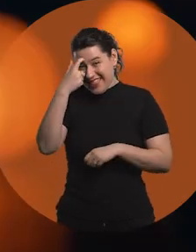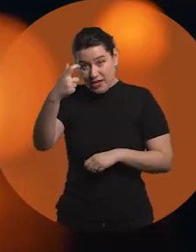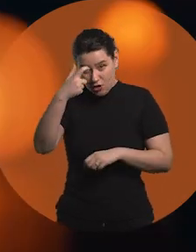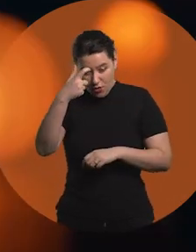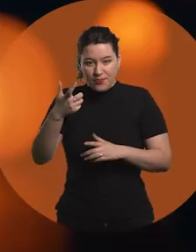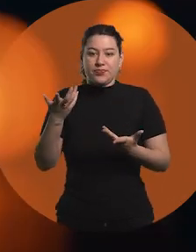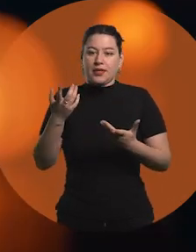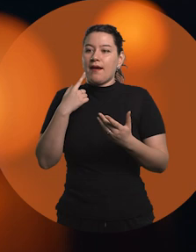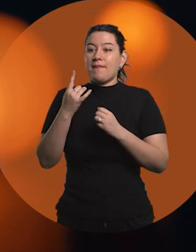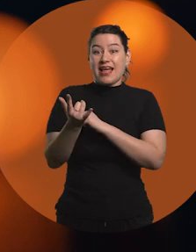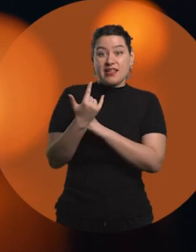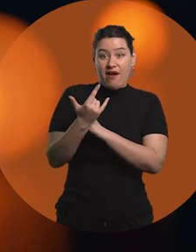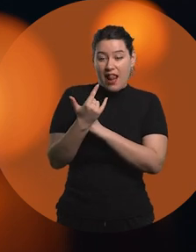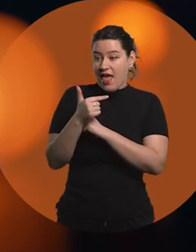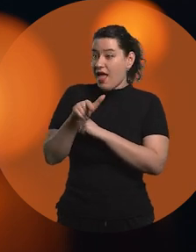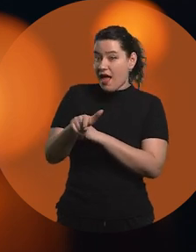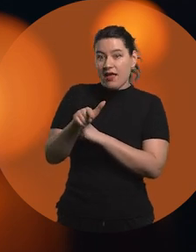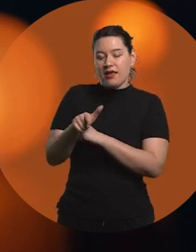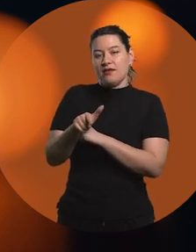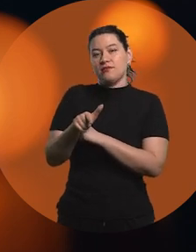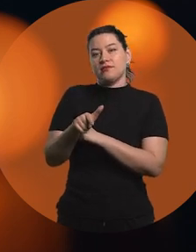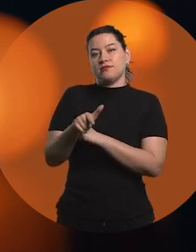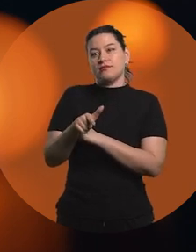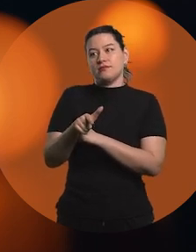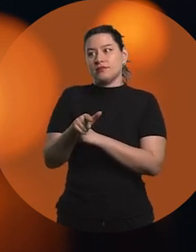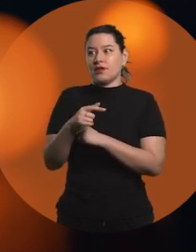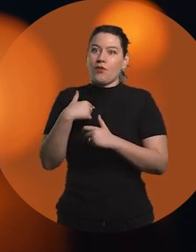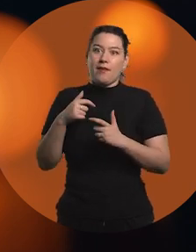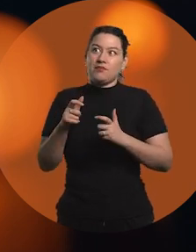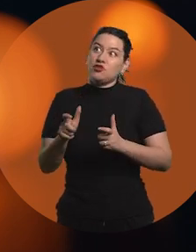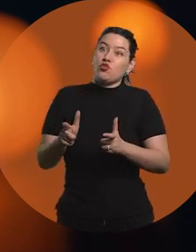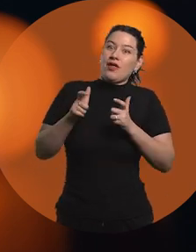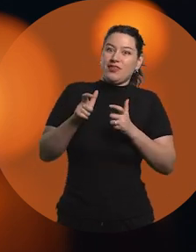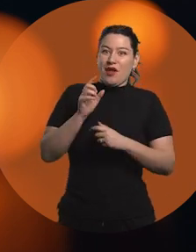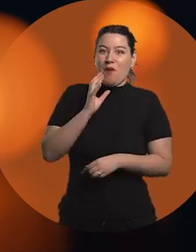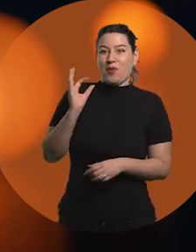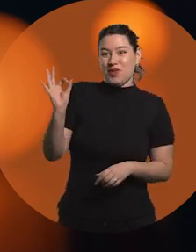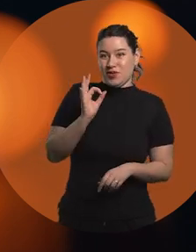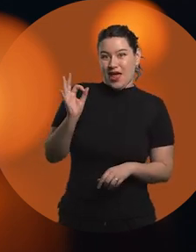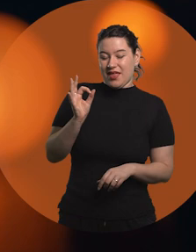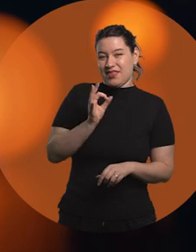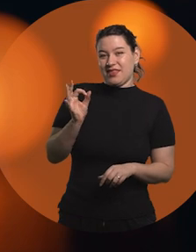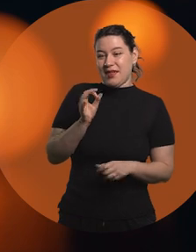then with Plan Ceibal. I think that I also had the luck or the opportunities